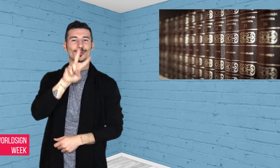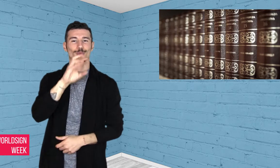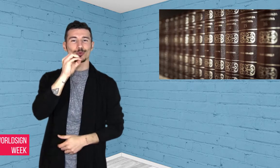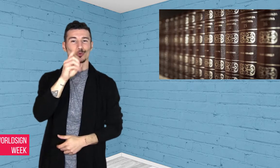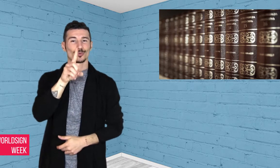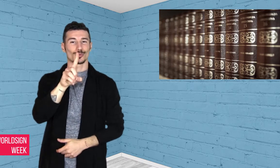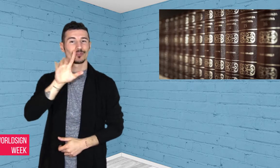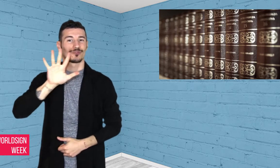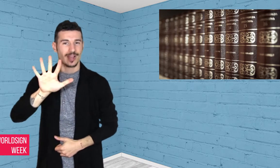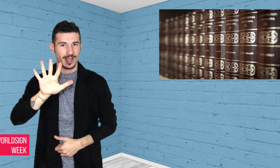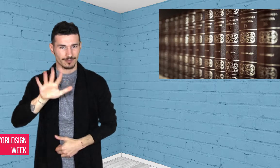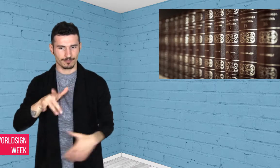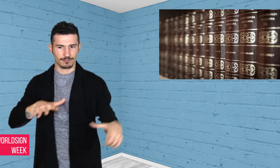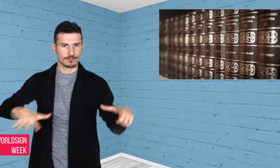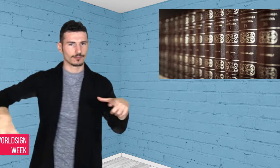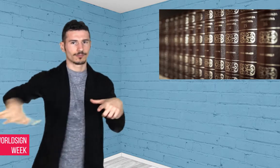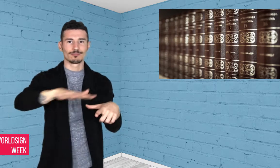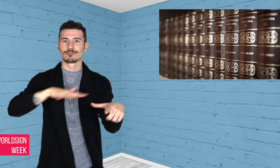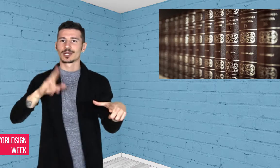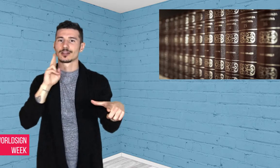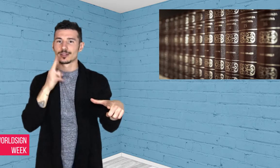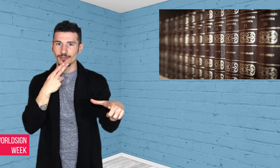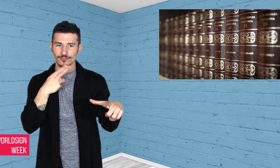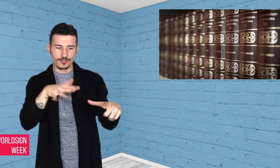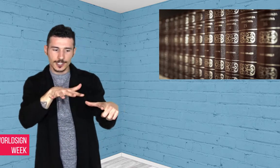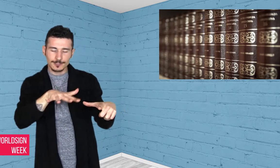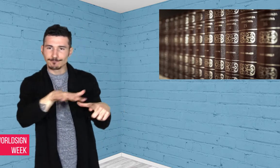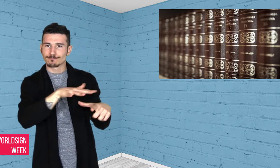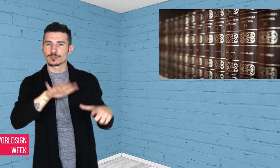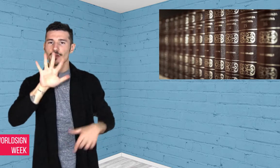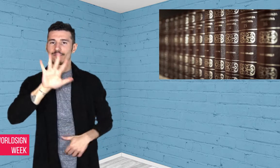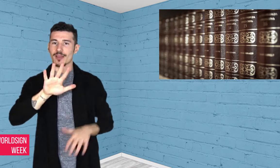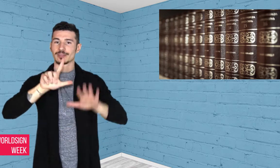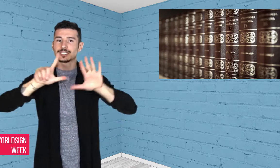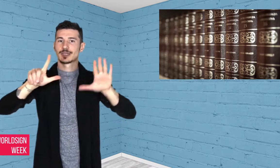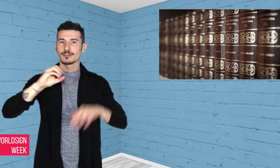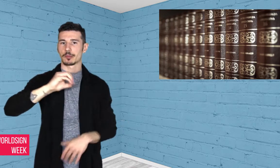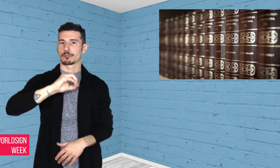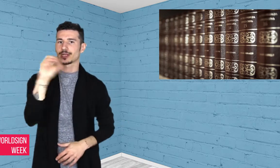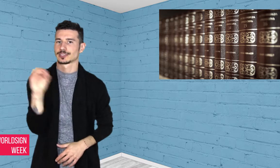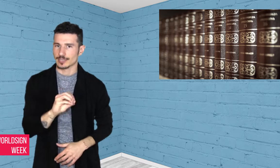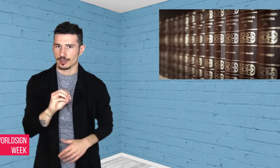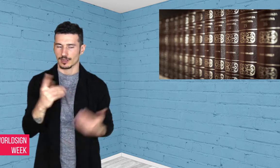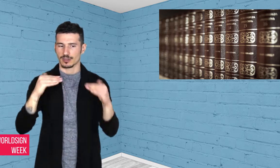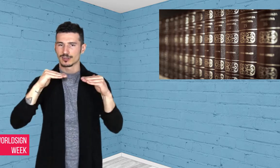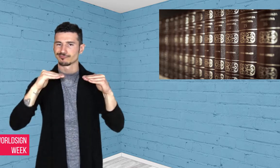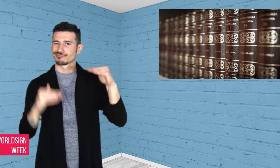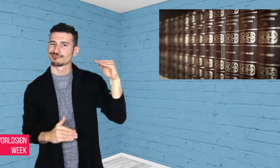2016, 56% of Deaf people did not get